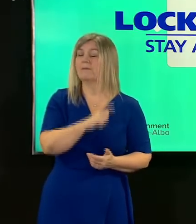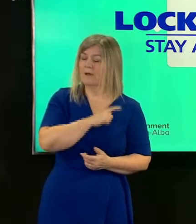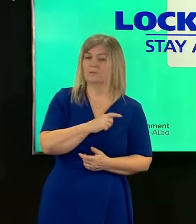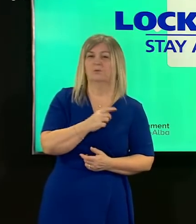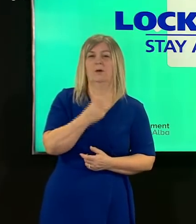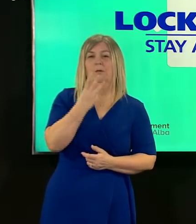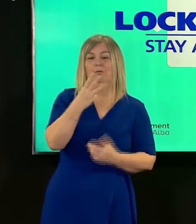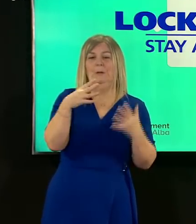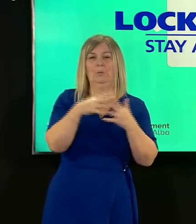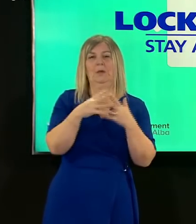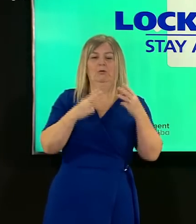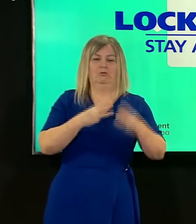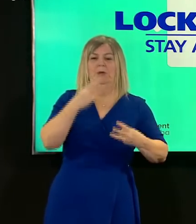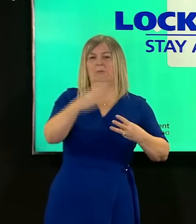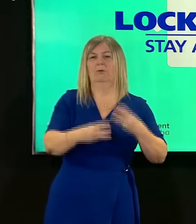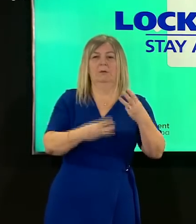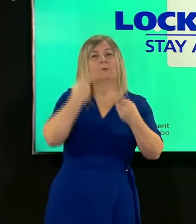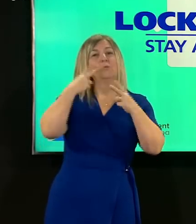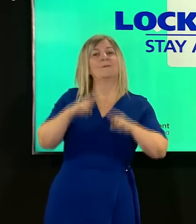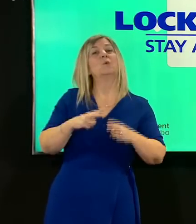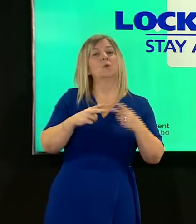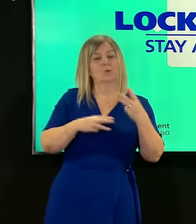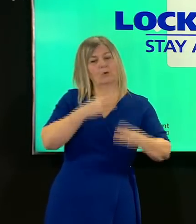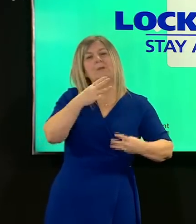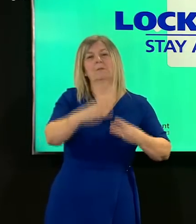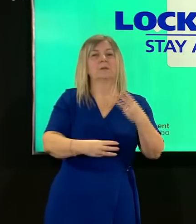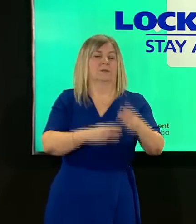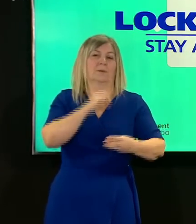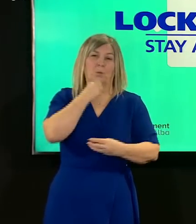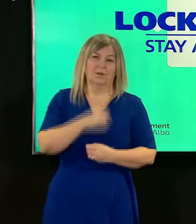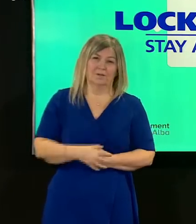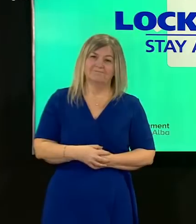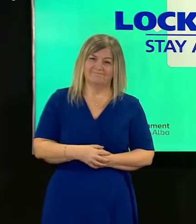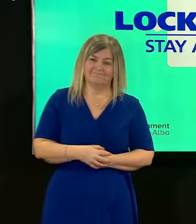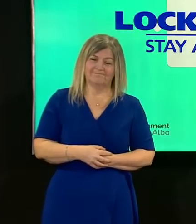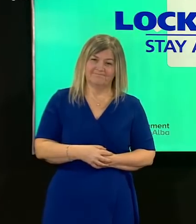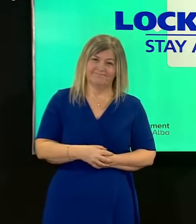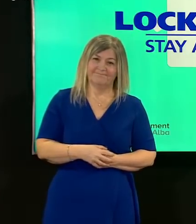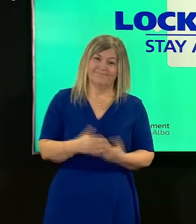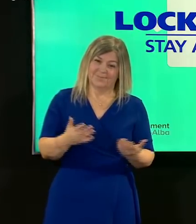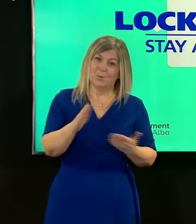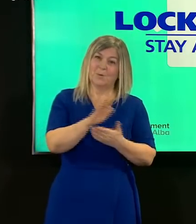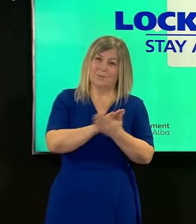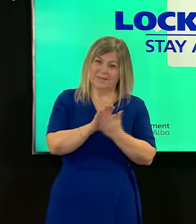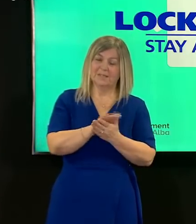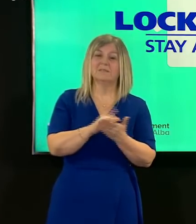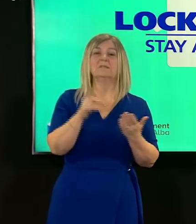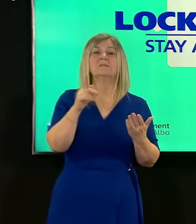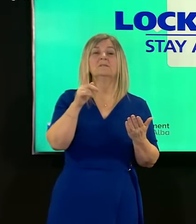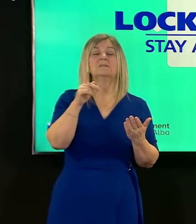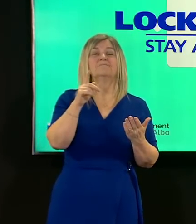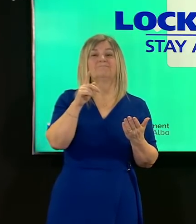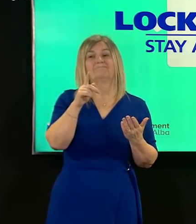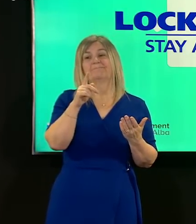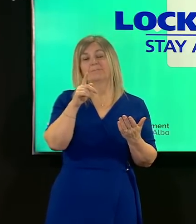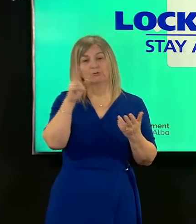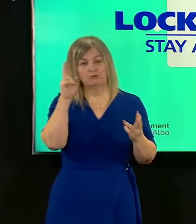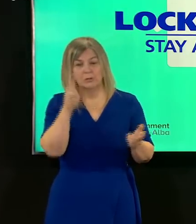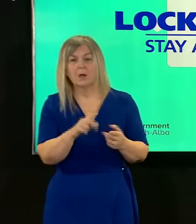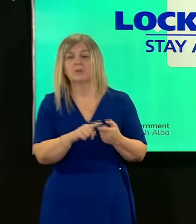in order to be sure that the reductions that we're seeing in test positivity in case numbers